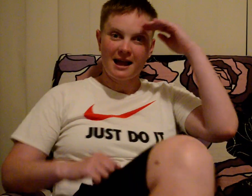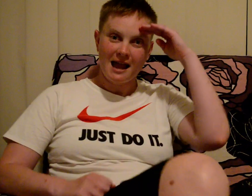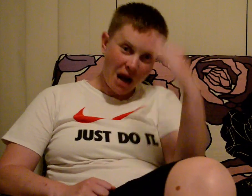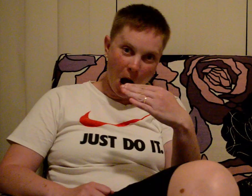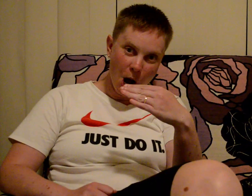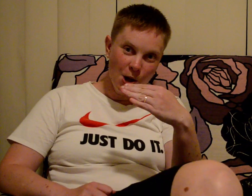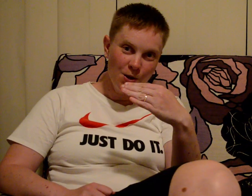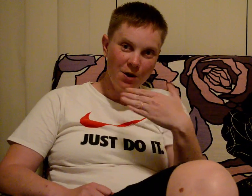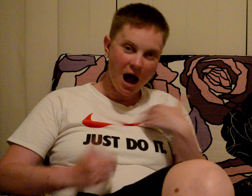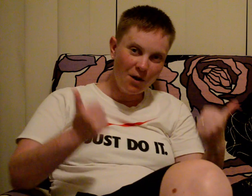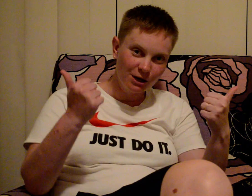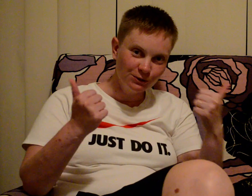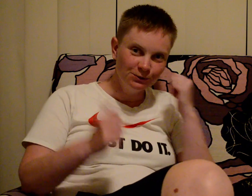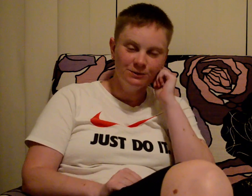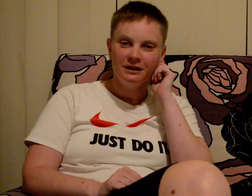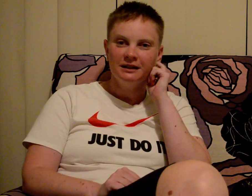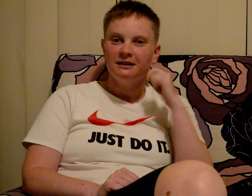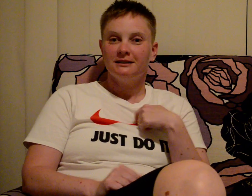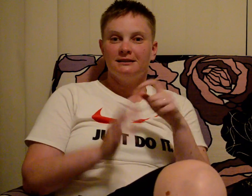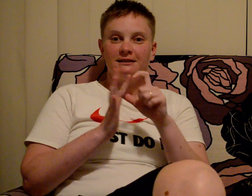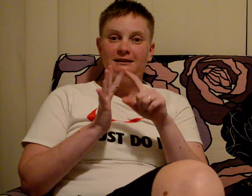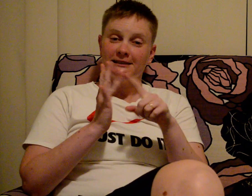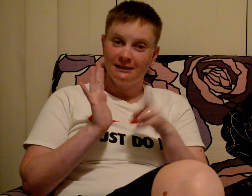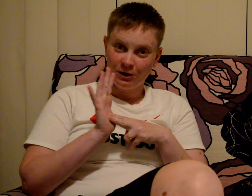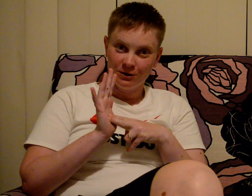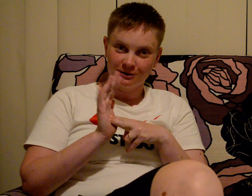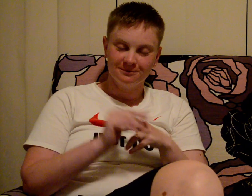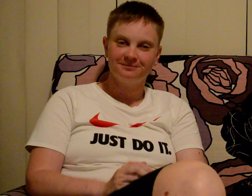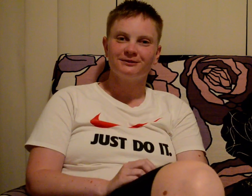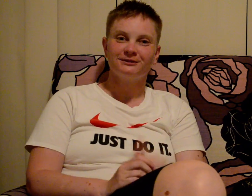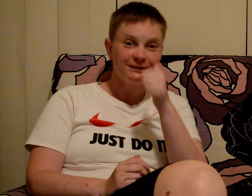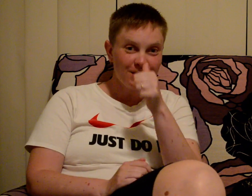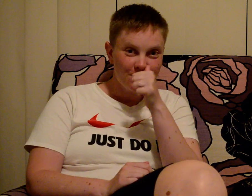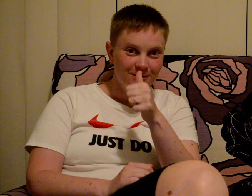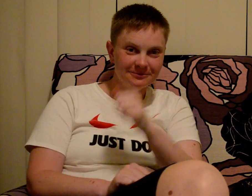Helloooooo! How are you? My name is Dion. This is my sign name.